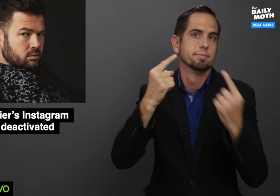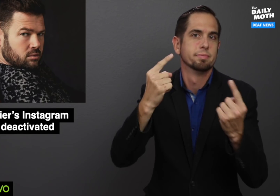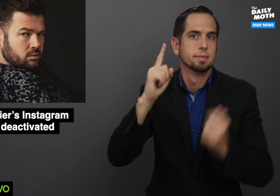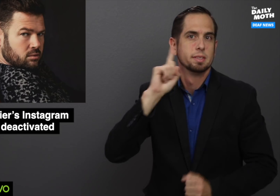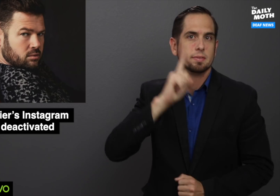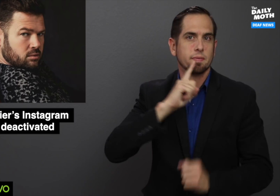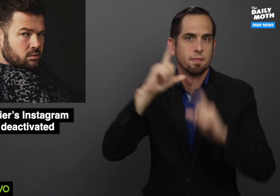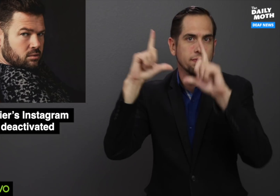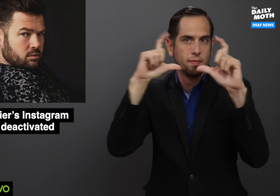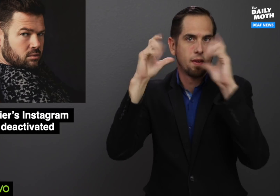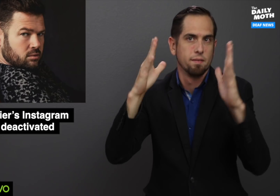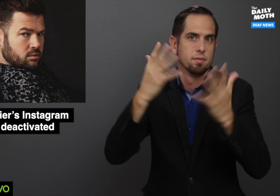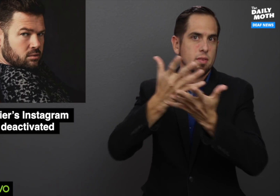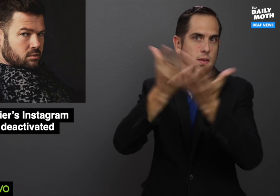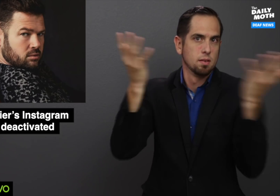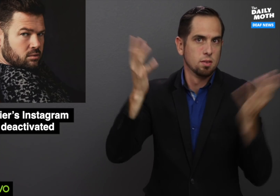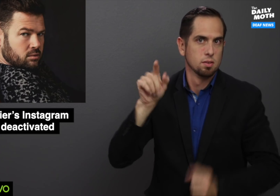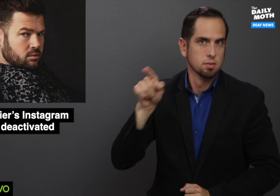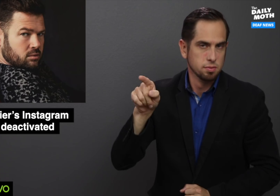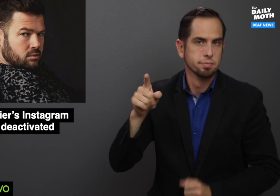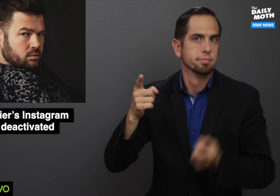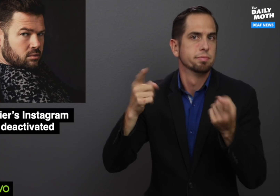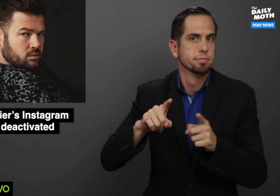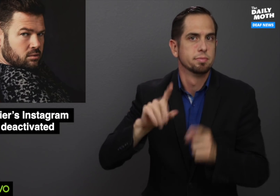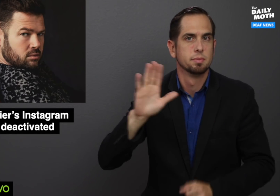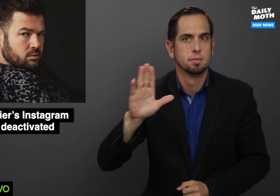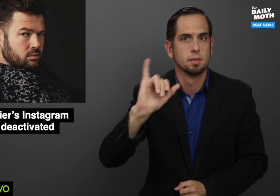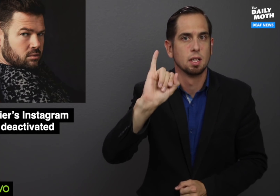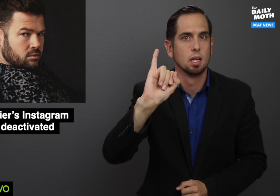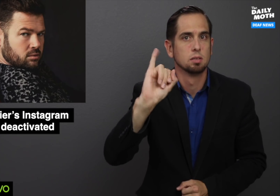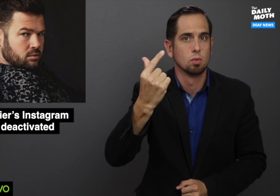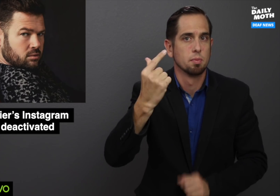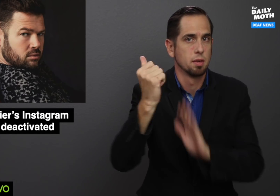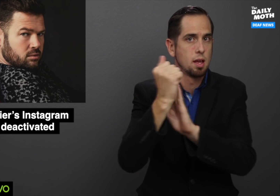Deaf photographers out there, had his Instagram account